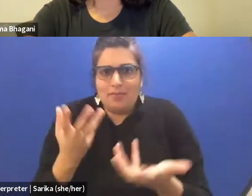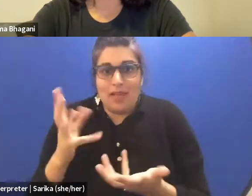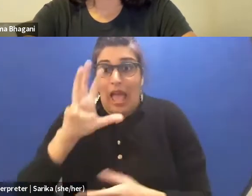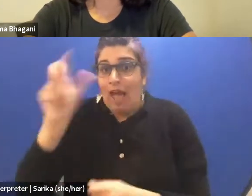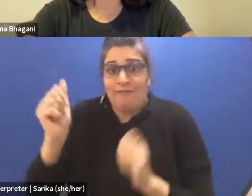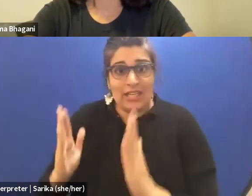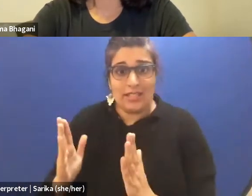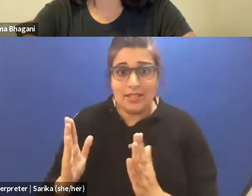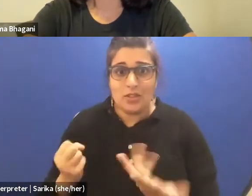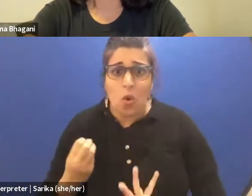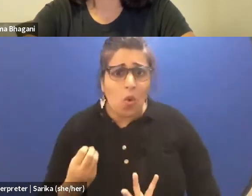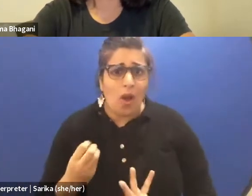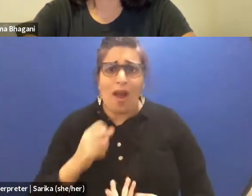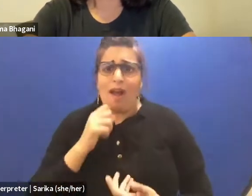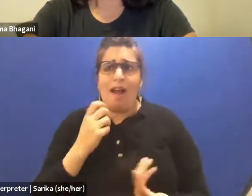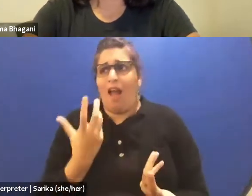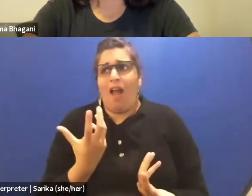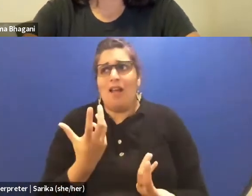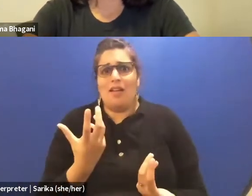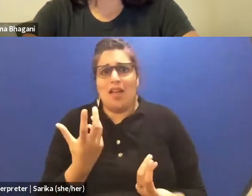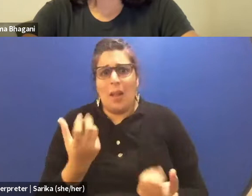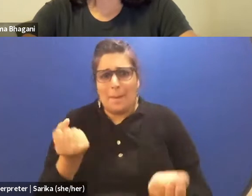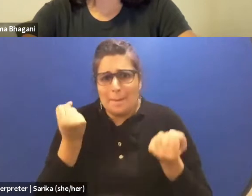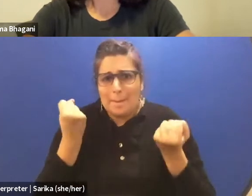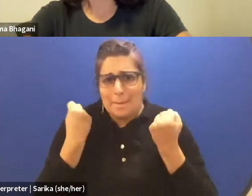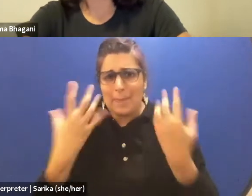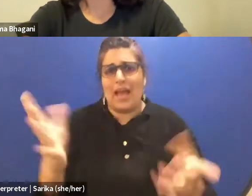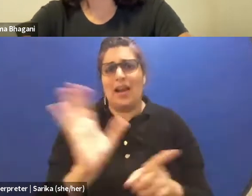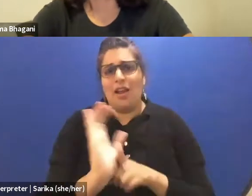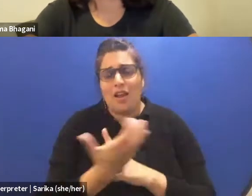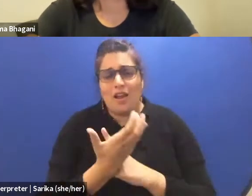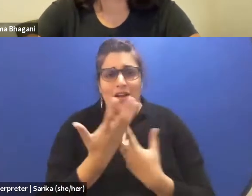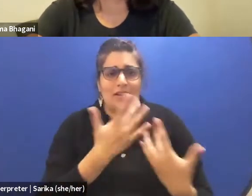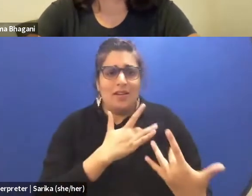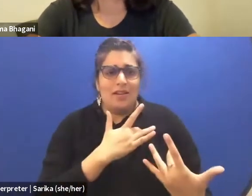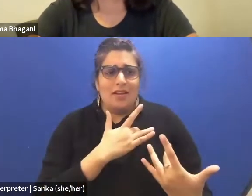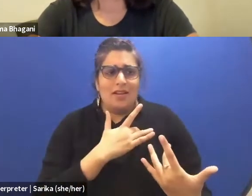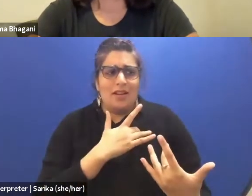So, even arguably many other cultures across the nations of the world.